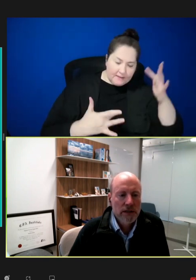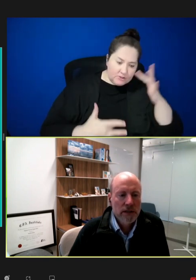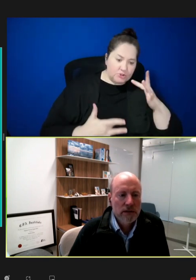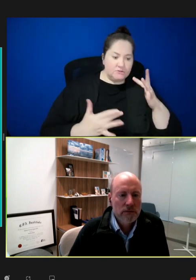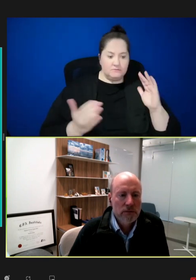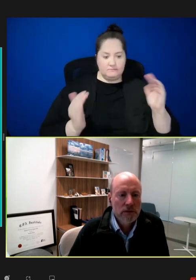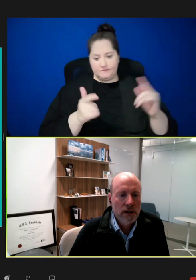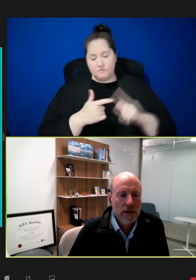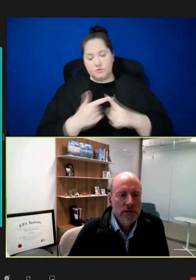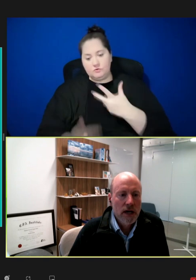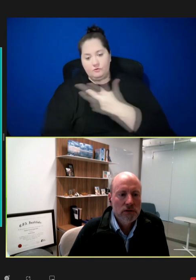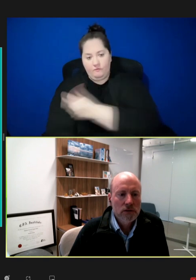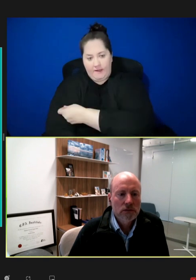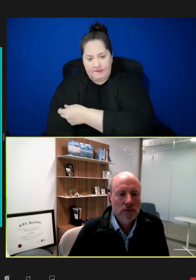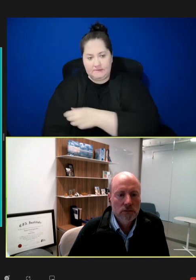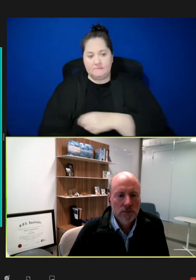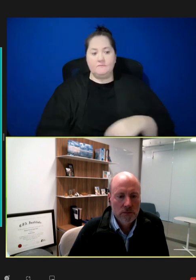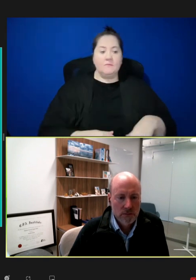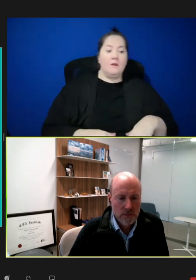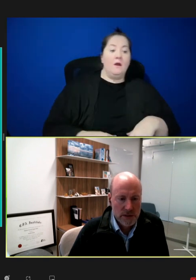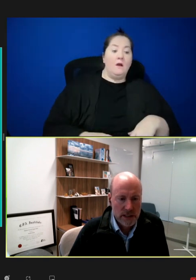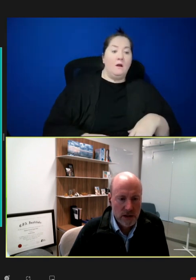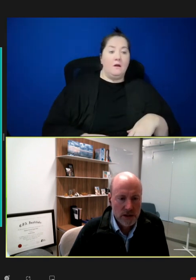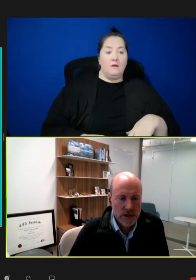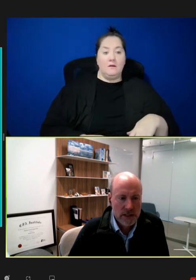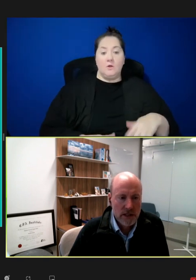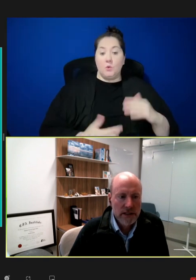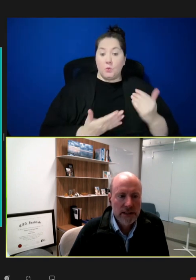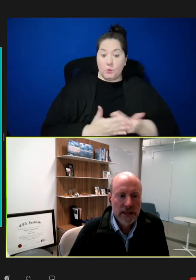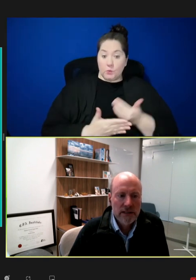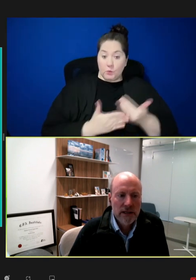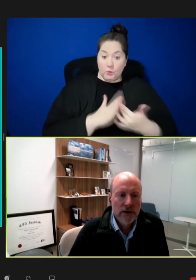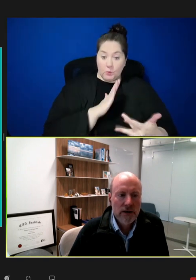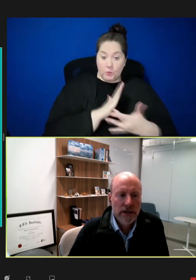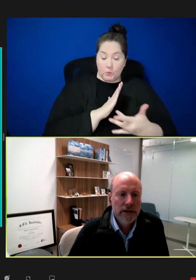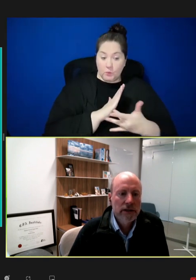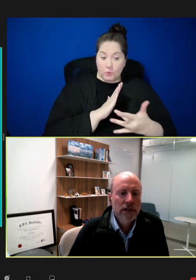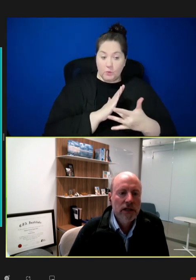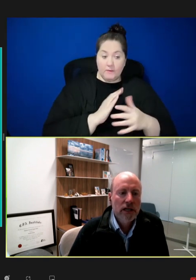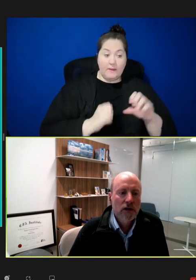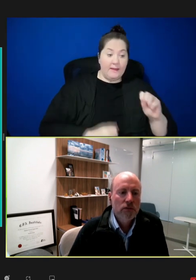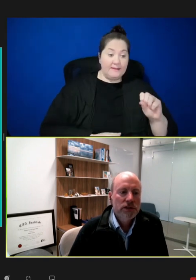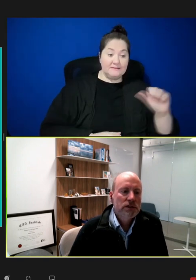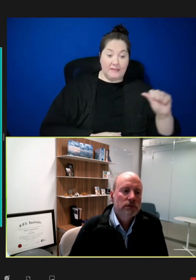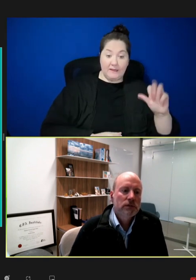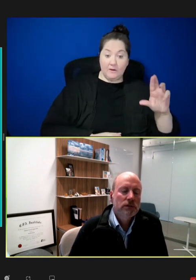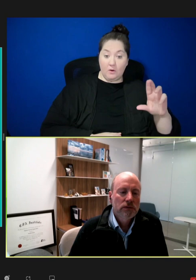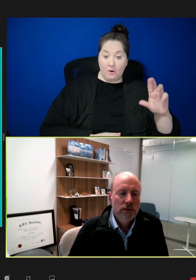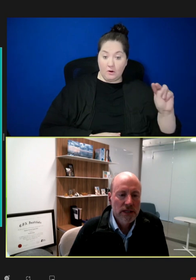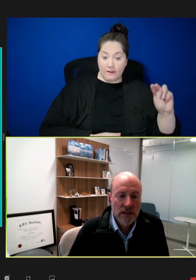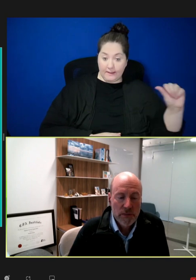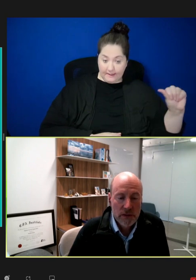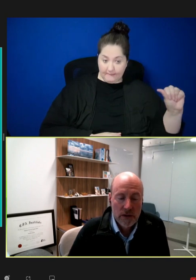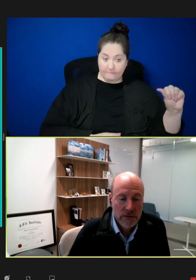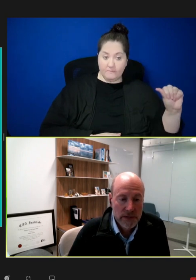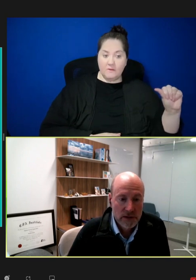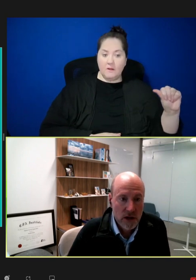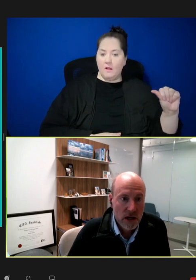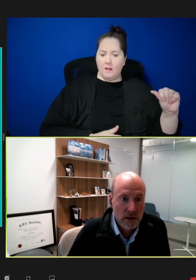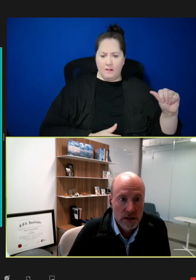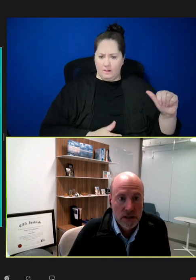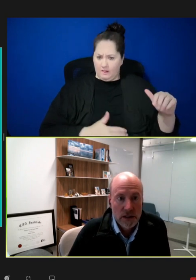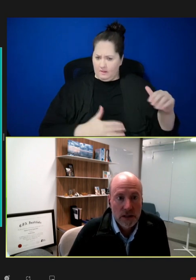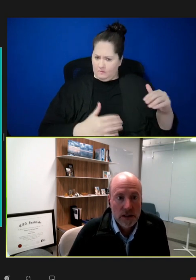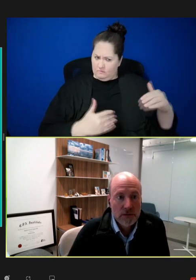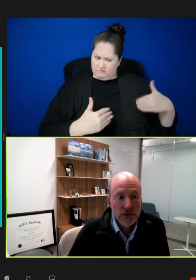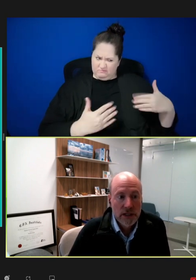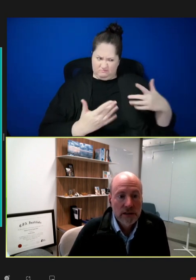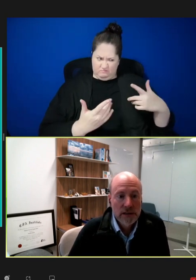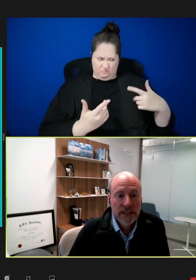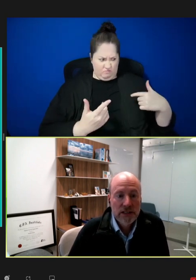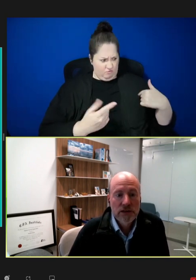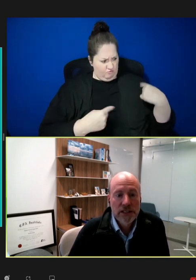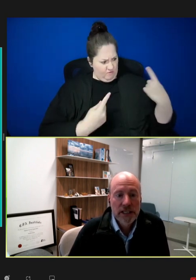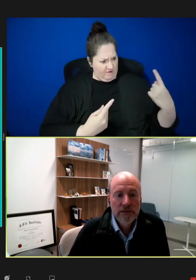the novel technology side, the saRNA, which has not been around for very long, strikingly has 13